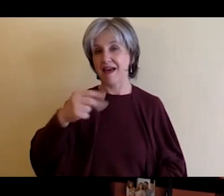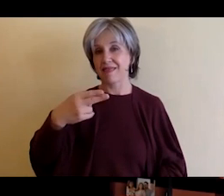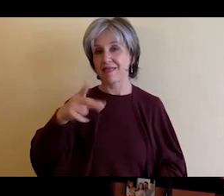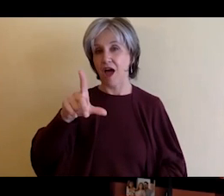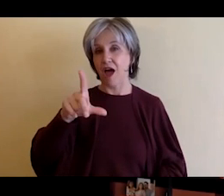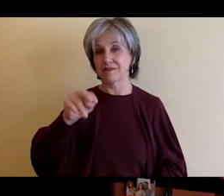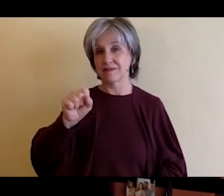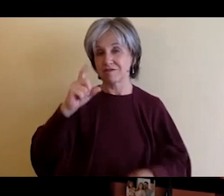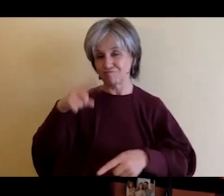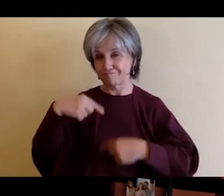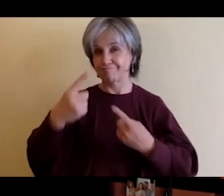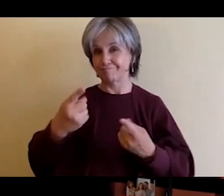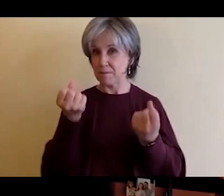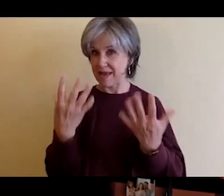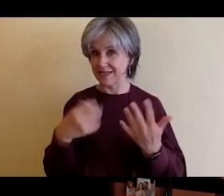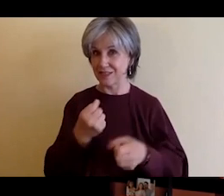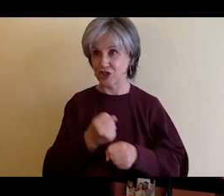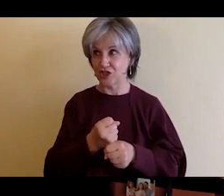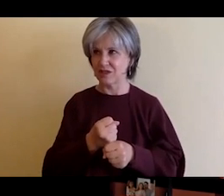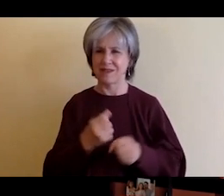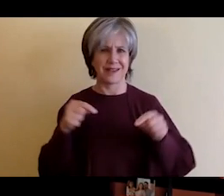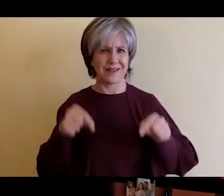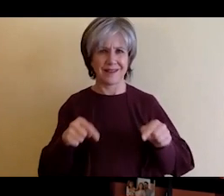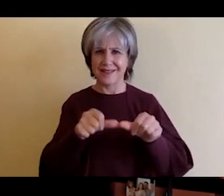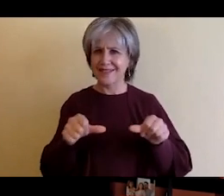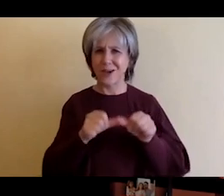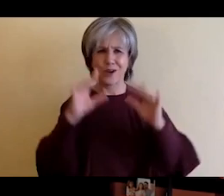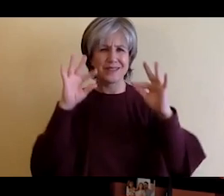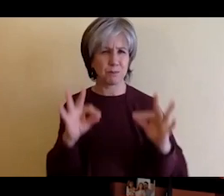outdoor living. So I do enjoy that a lot